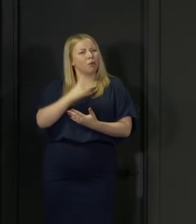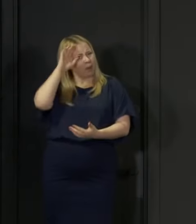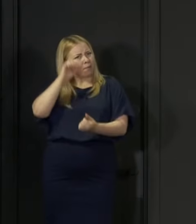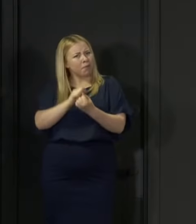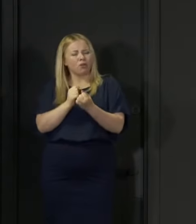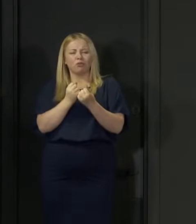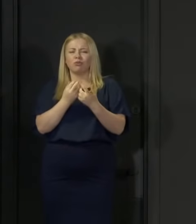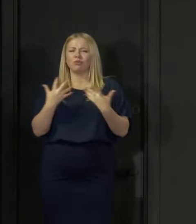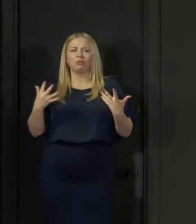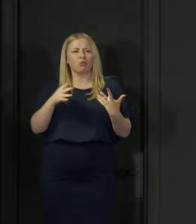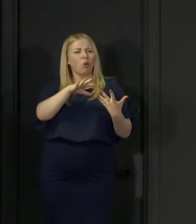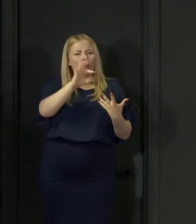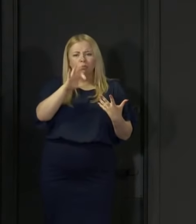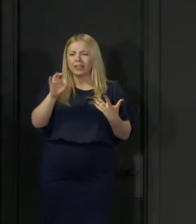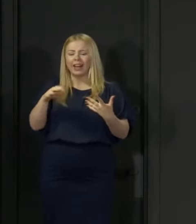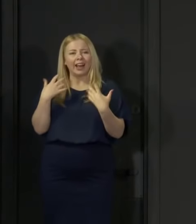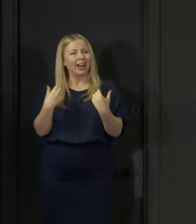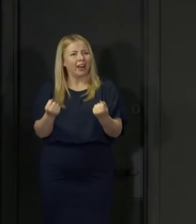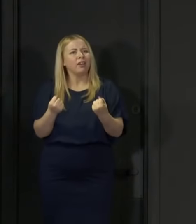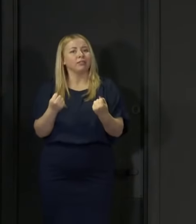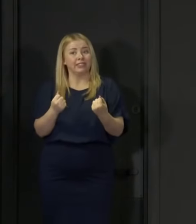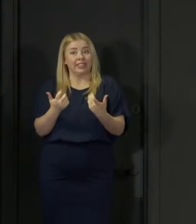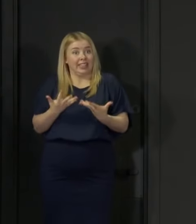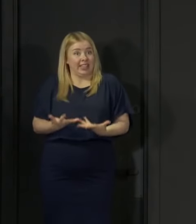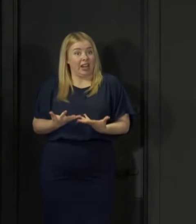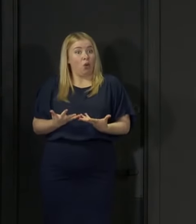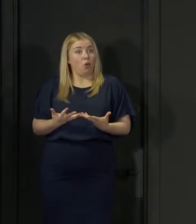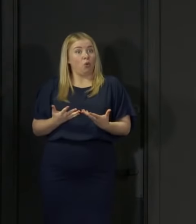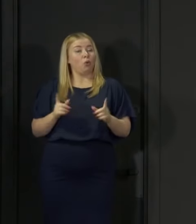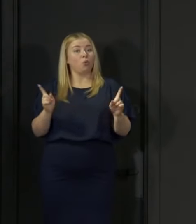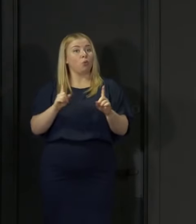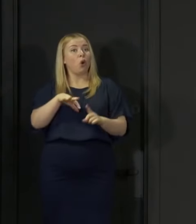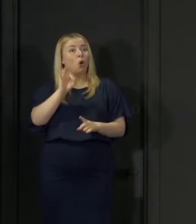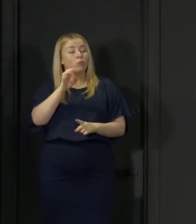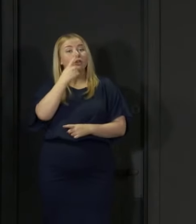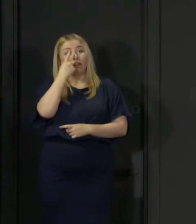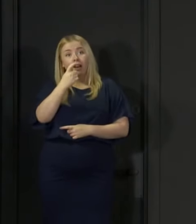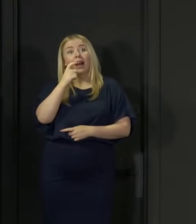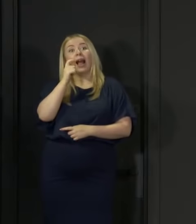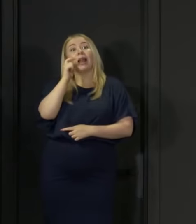open to you, not least, in the immediate sense, the option to appeal.